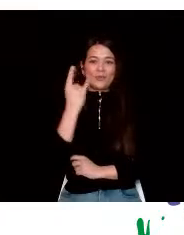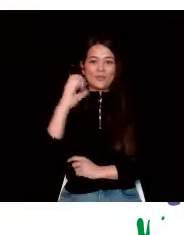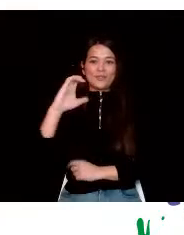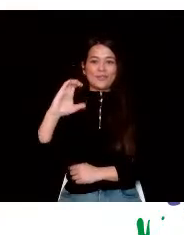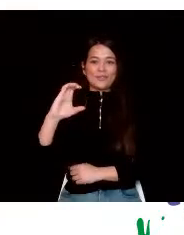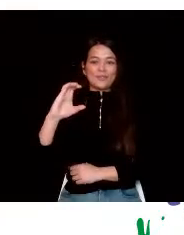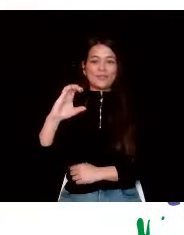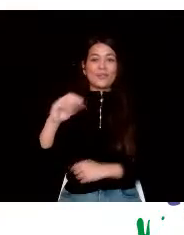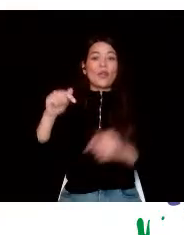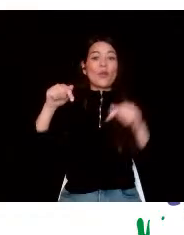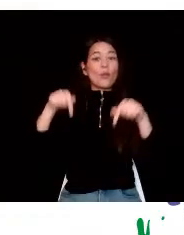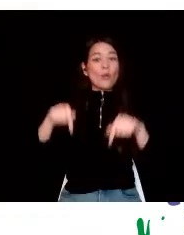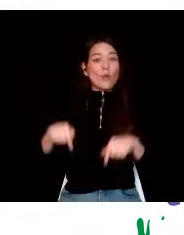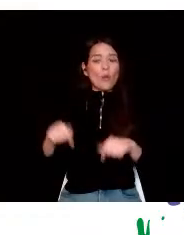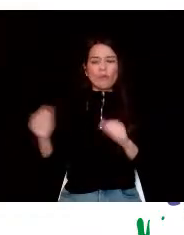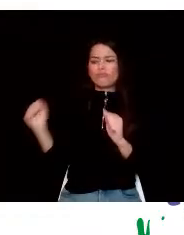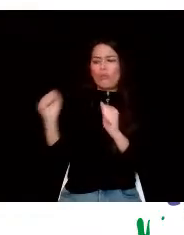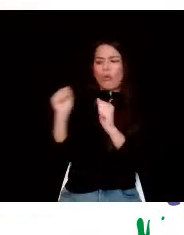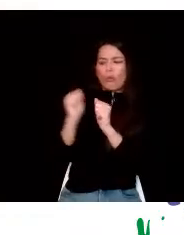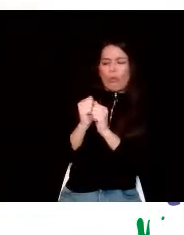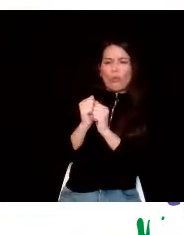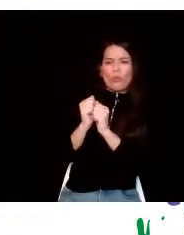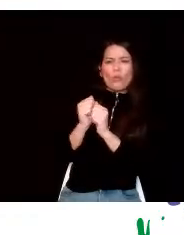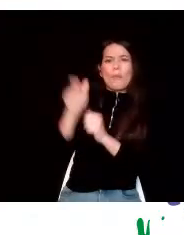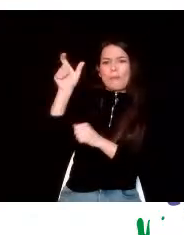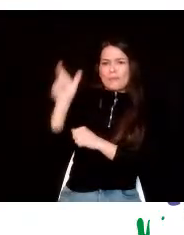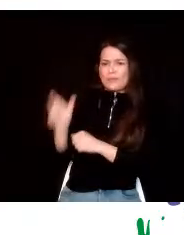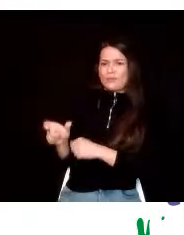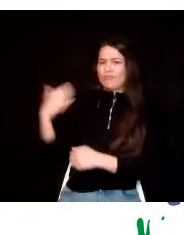Today, we are joined by a great music star.